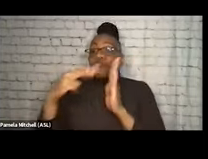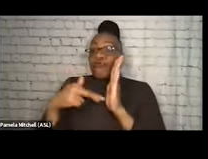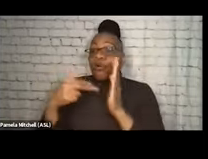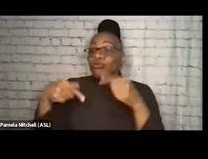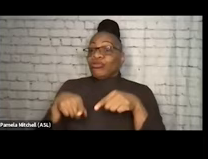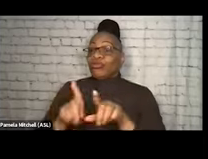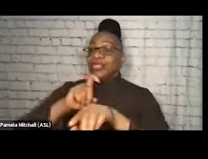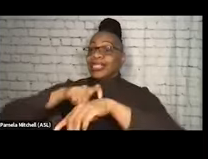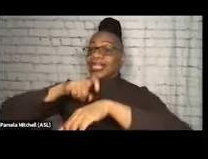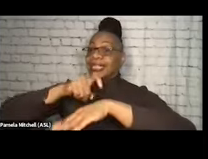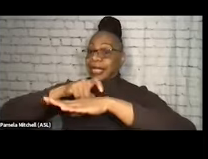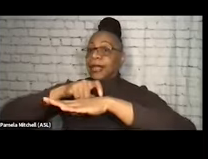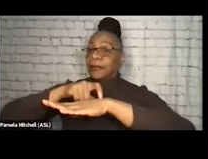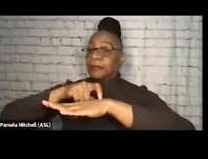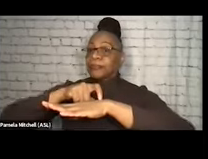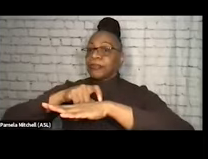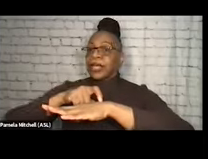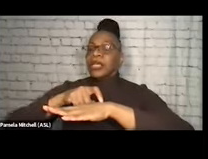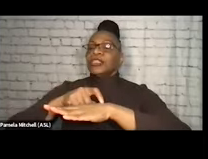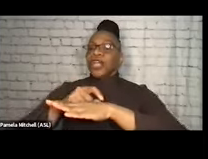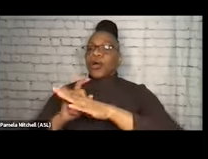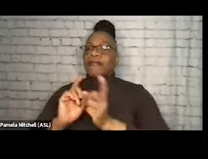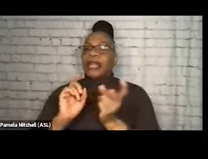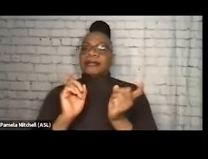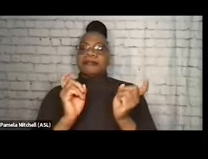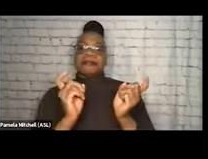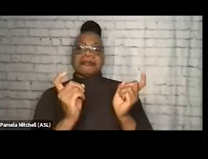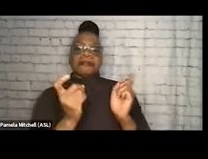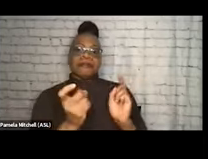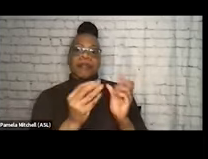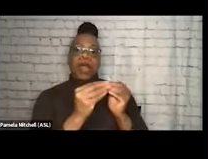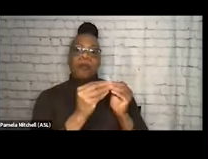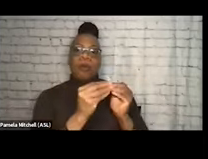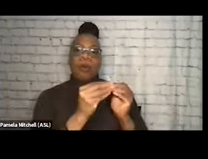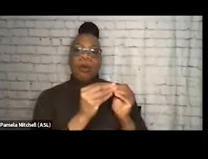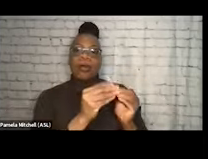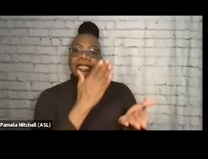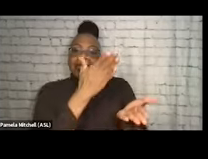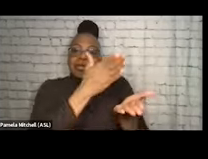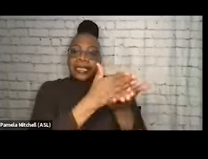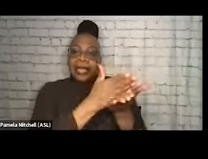And as they shift away from that, if they choose to shift away towards abstinence, on-demand treatment might be something